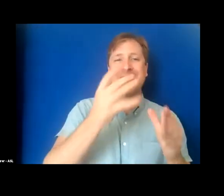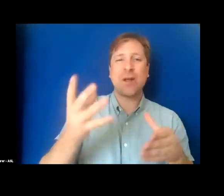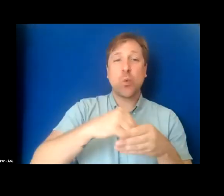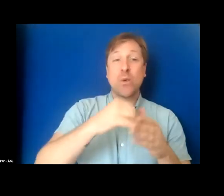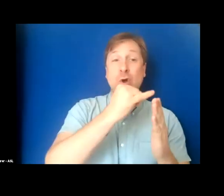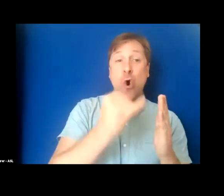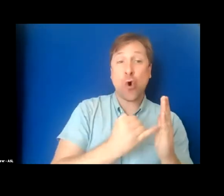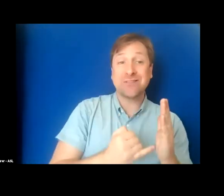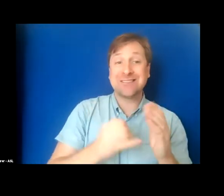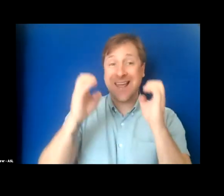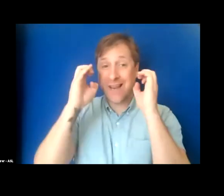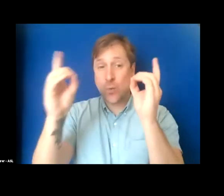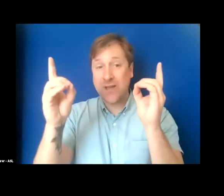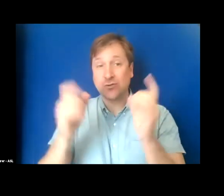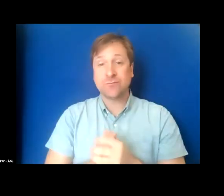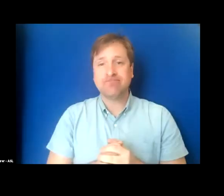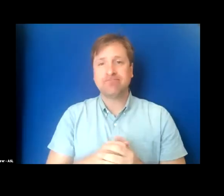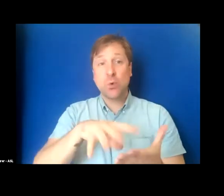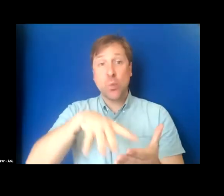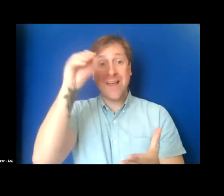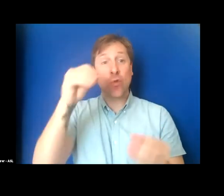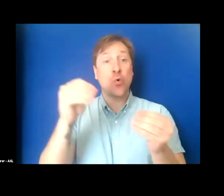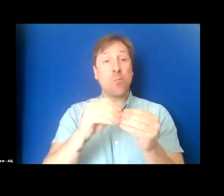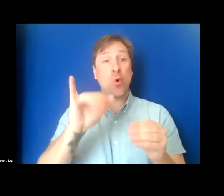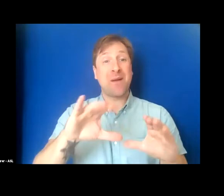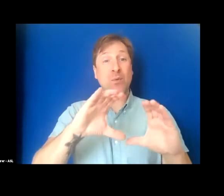You can learn more about this group at the link that has been shared in the chat.